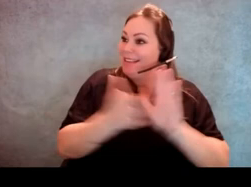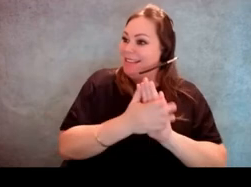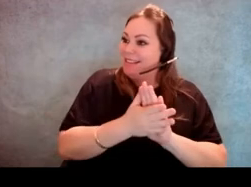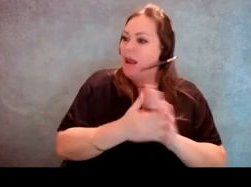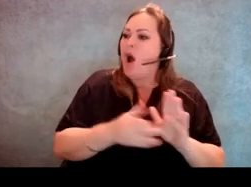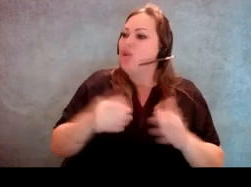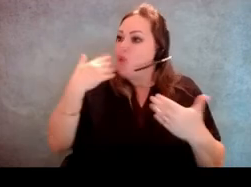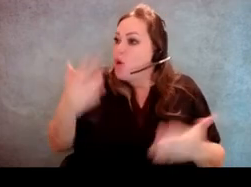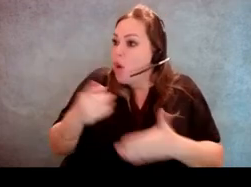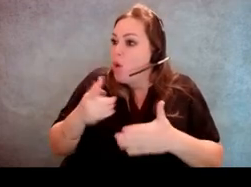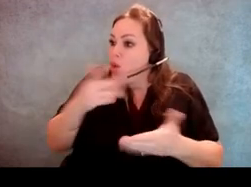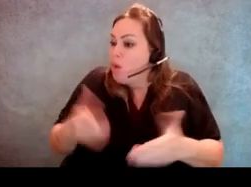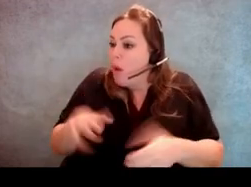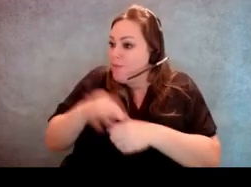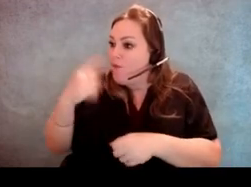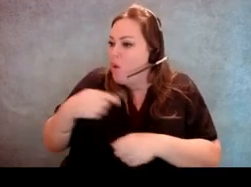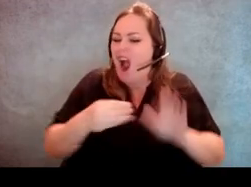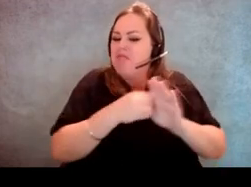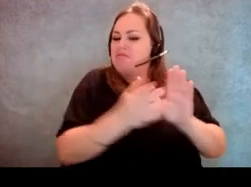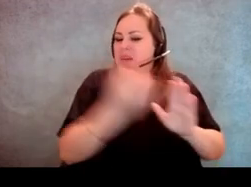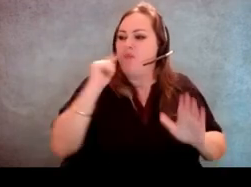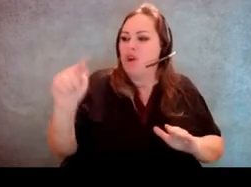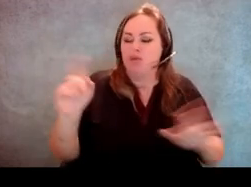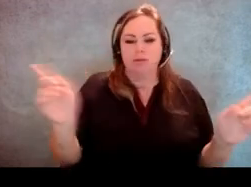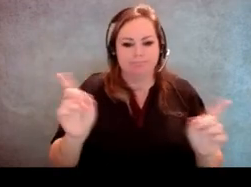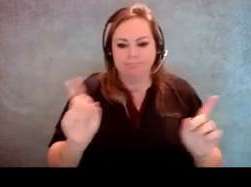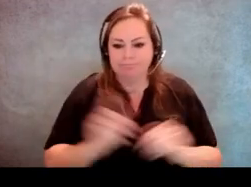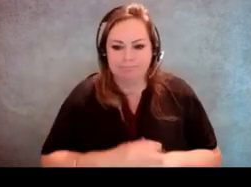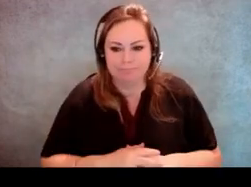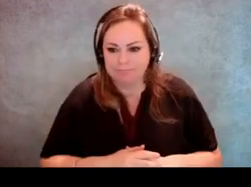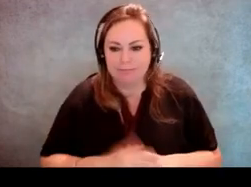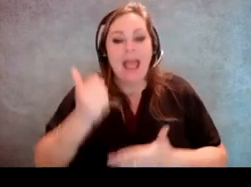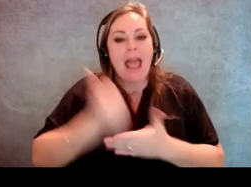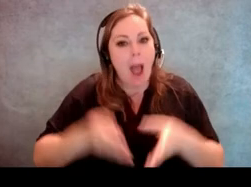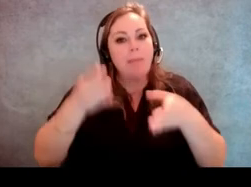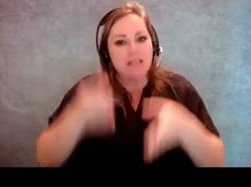You have to reflect what the voter wants. [Jeff Miller] If I'm assisting someone, I need to assist someone and not.